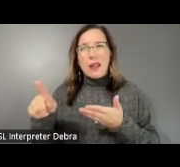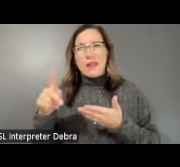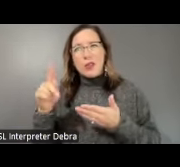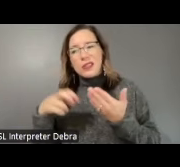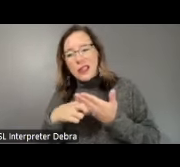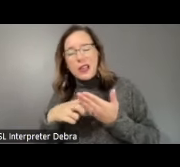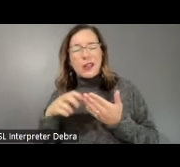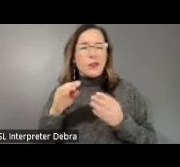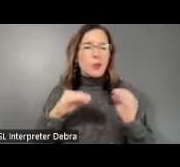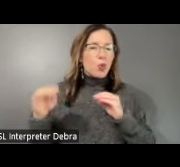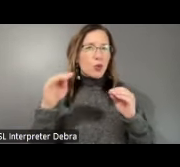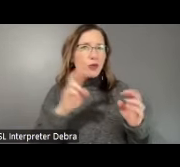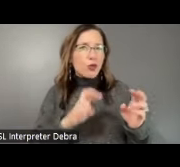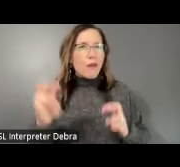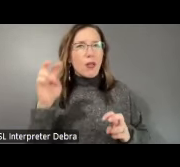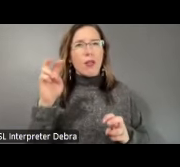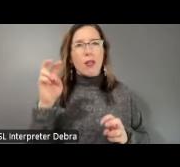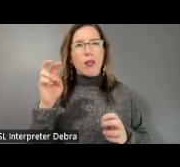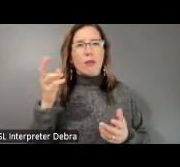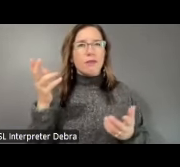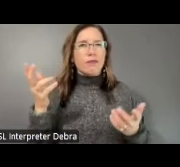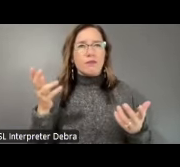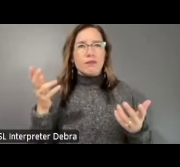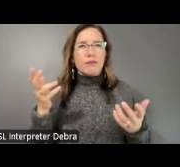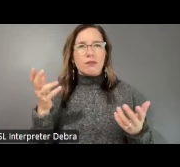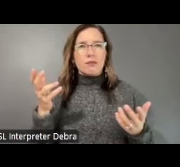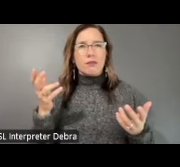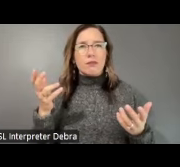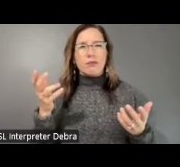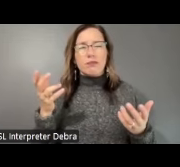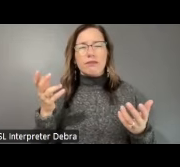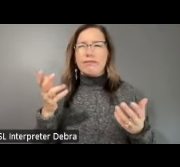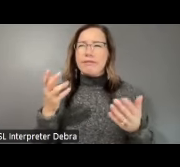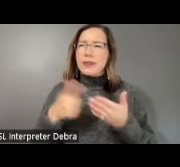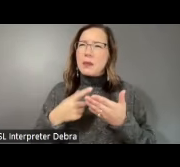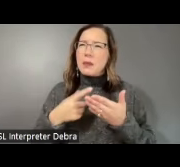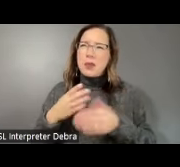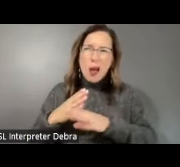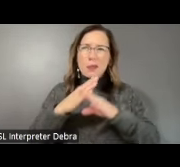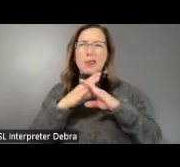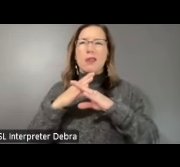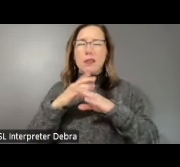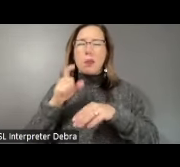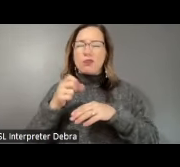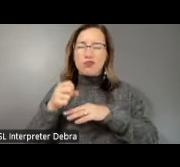to travel. There are certain obstacles sometimes you have to go through in order to actually be,